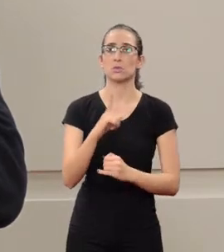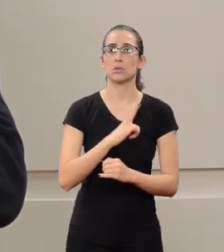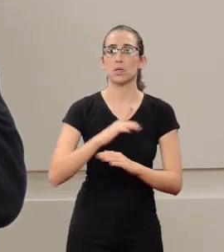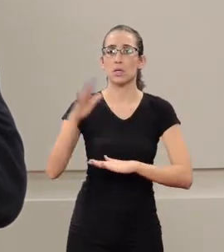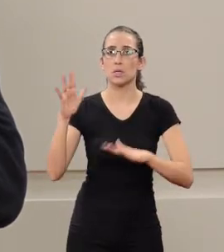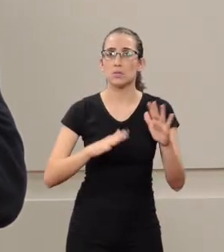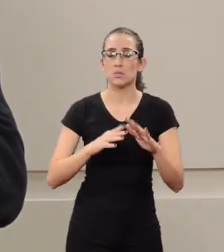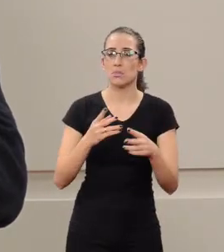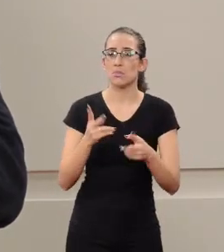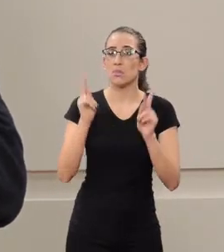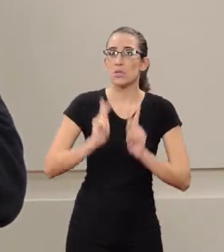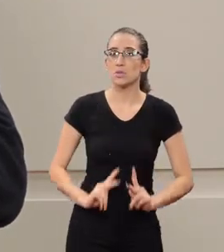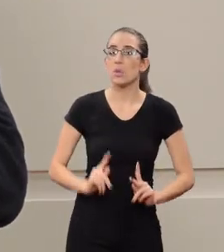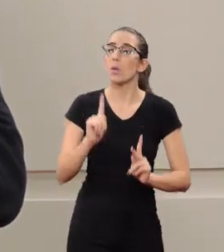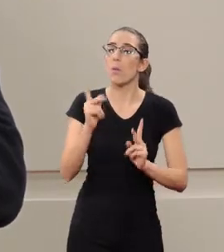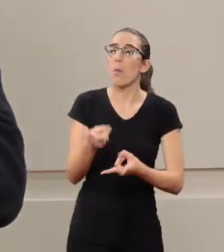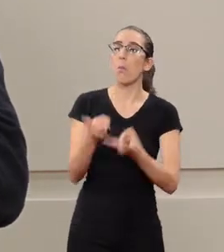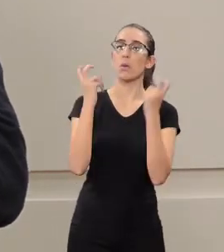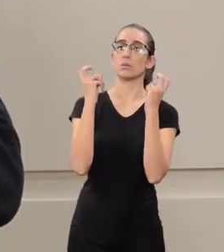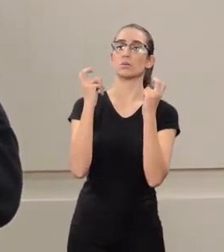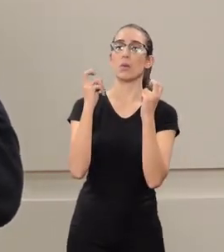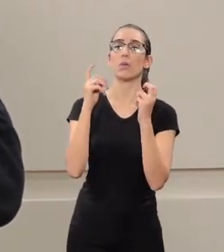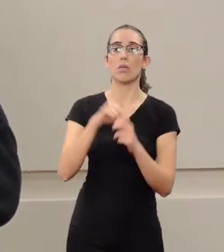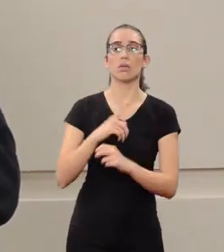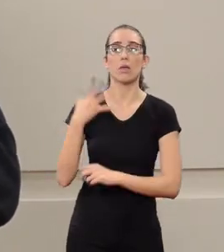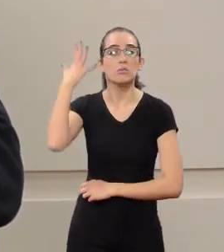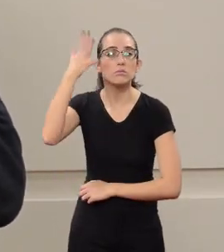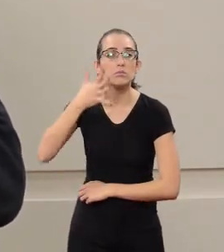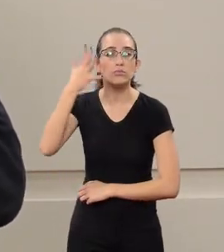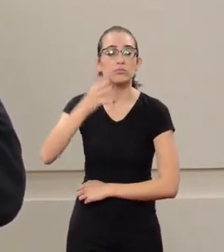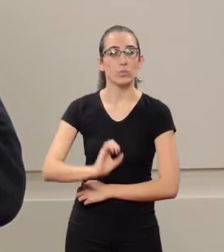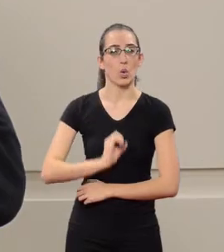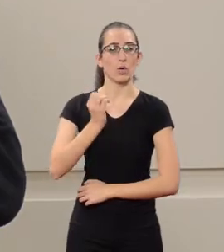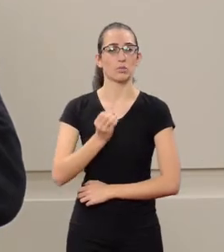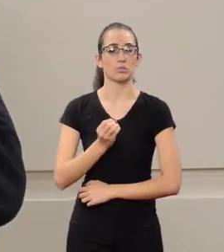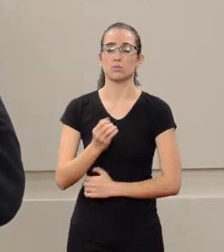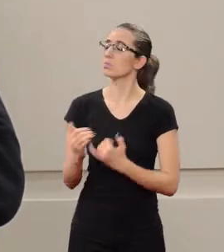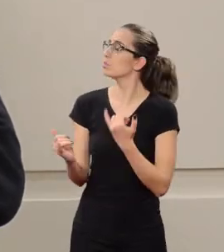aware they are producing a hate speech. For instance?